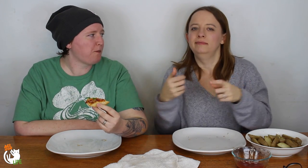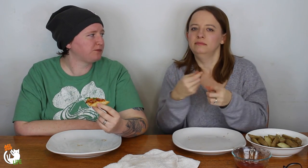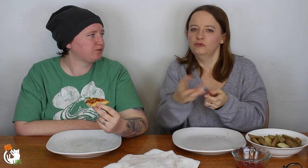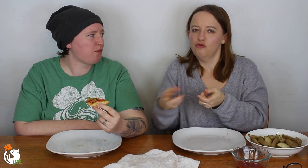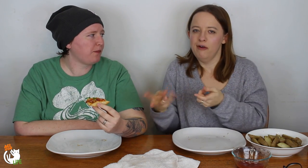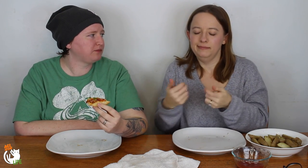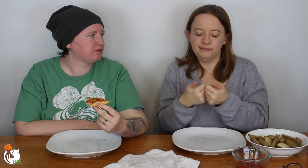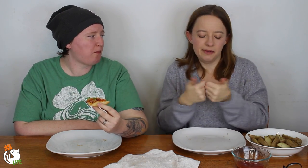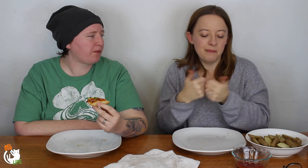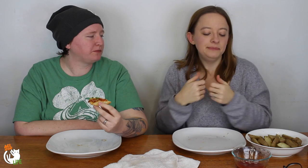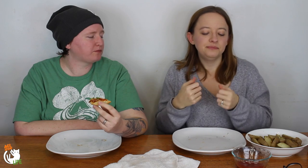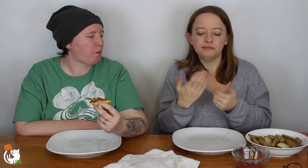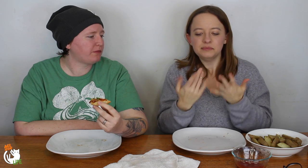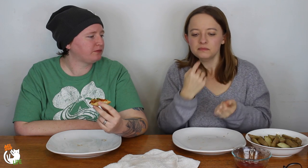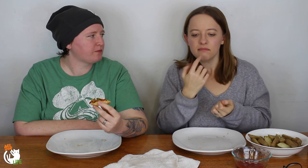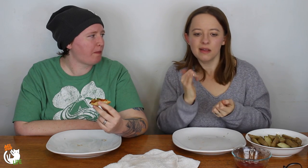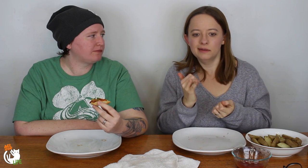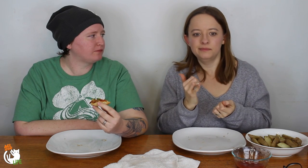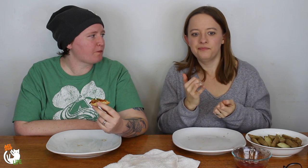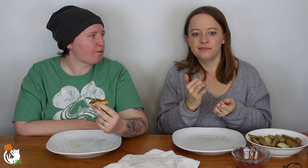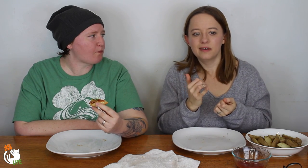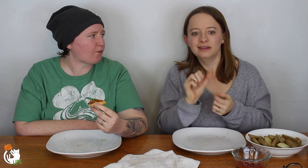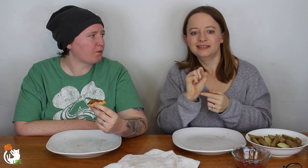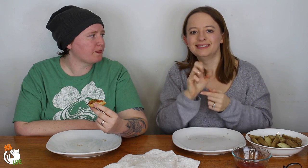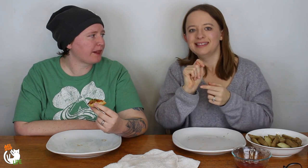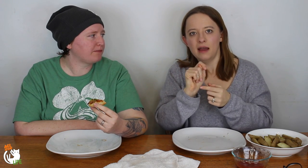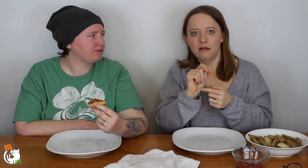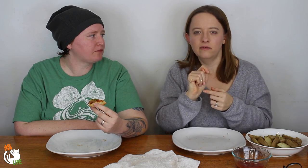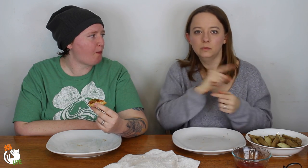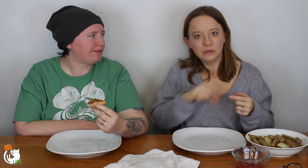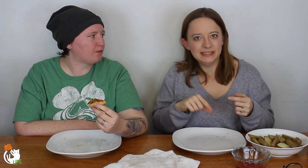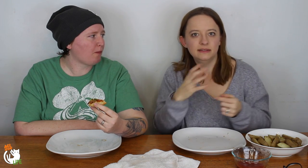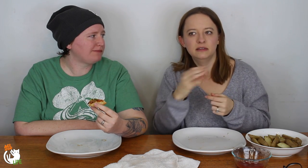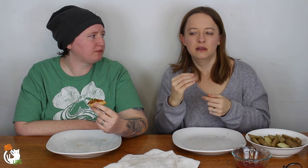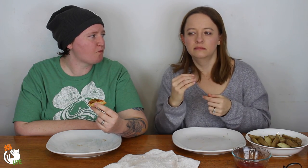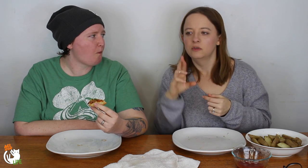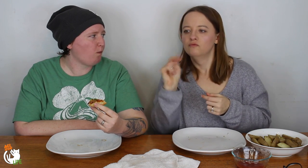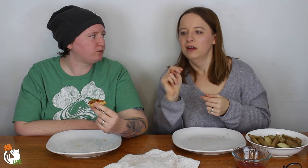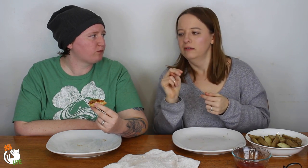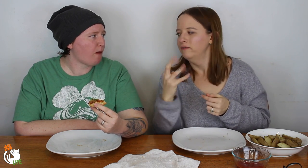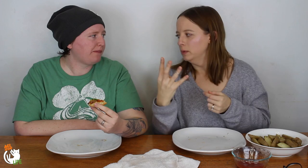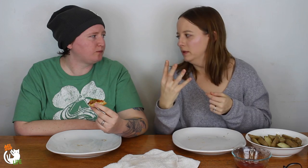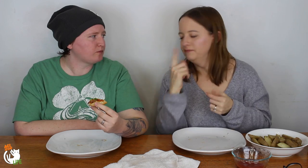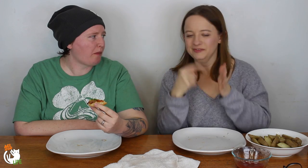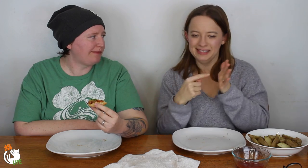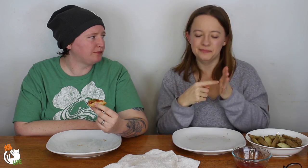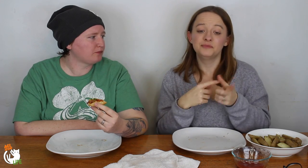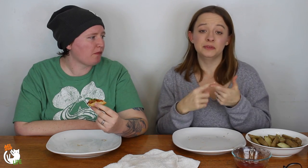it's a card game. So, it would say like "A set of queens and a run of four".